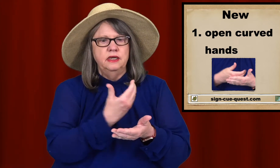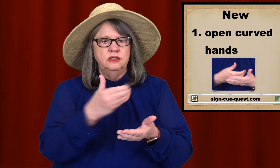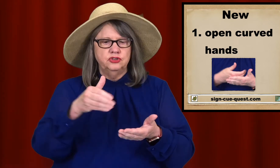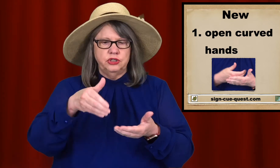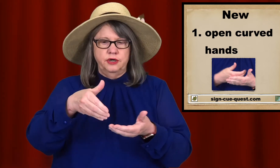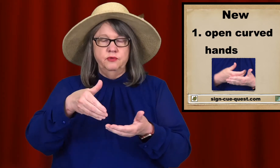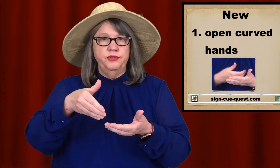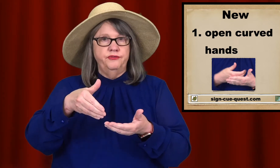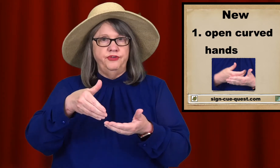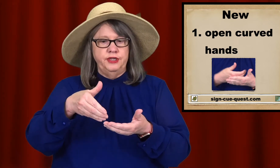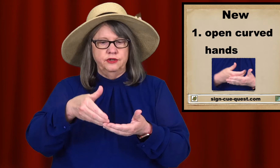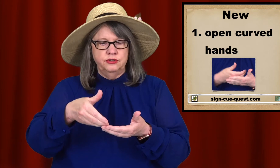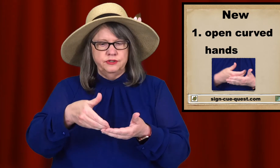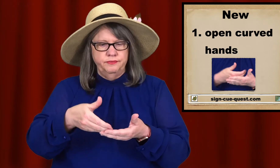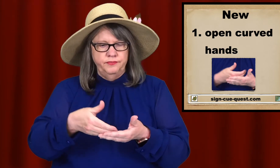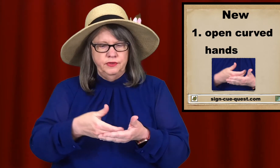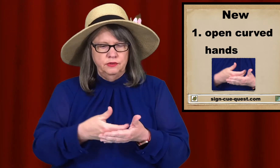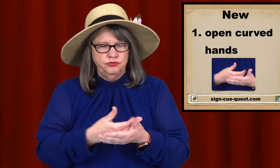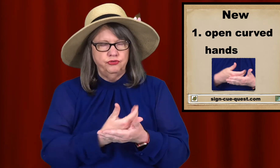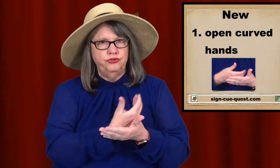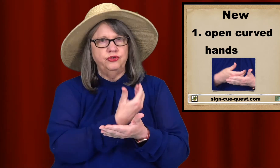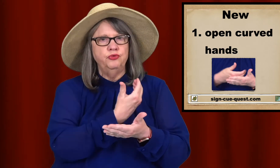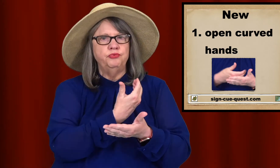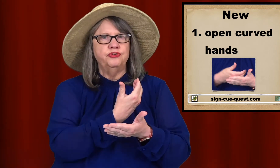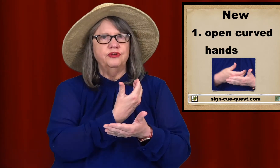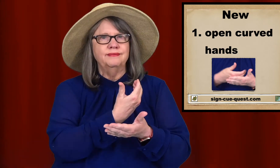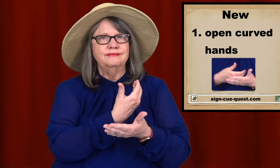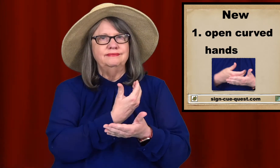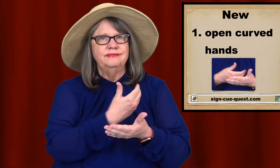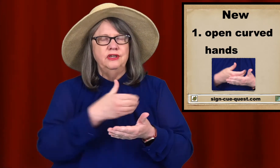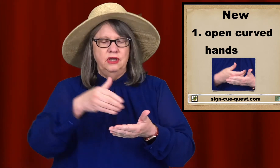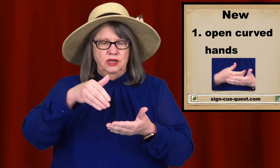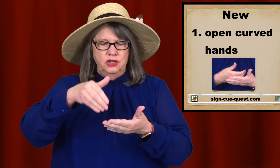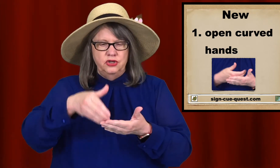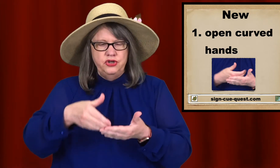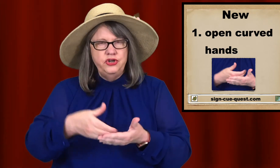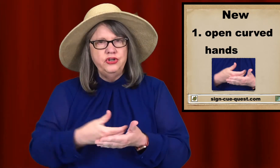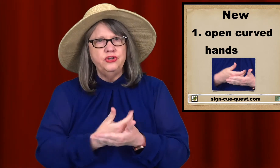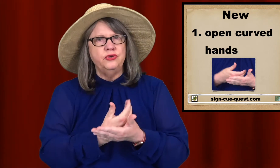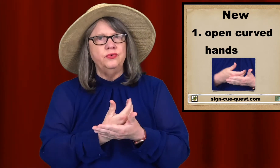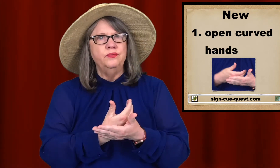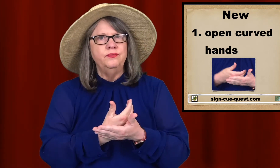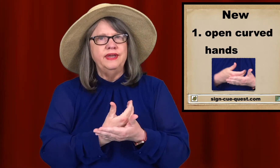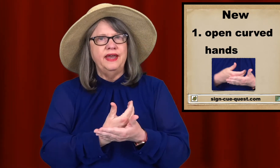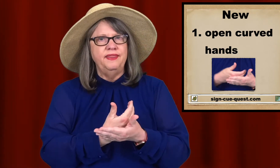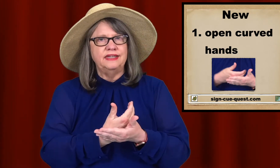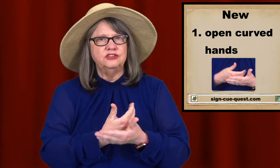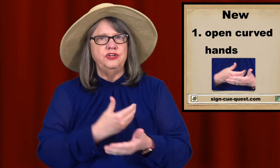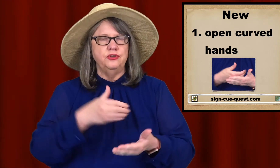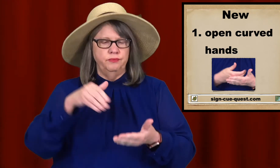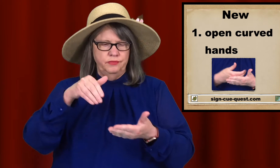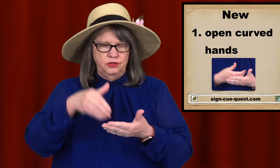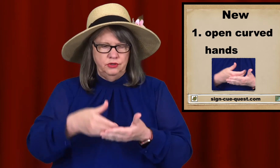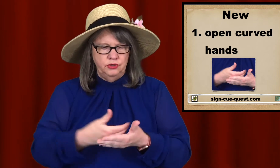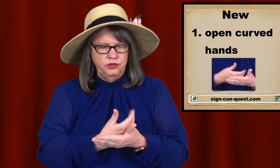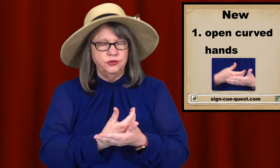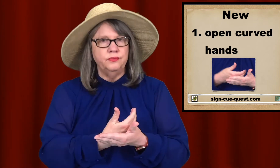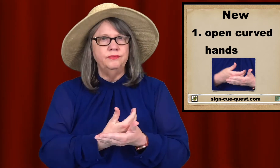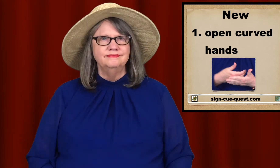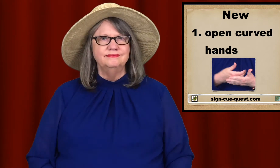starting with the fingers. Scoops. NEW. And that's NEW. NEW.